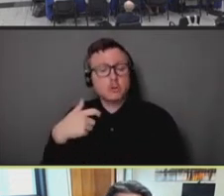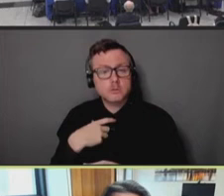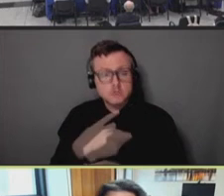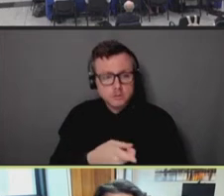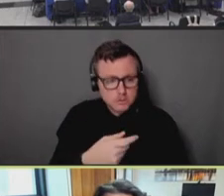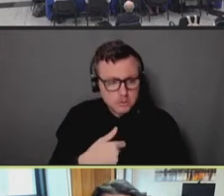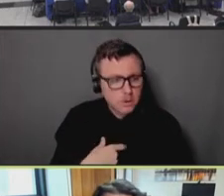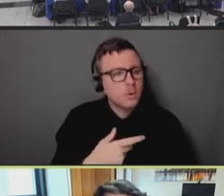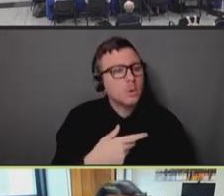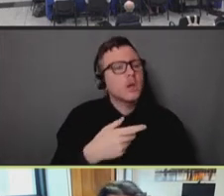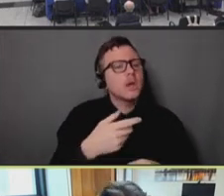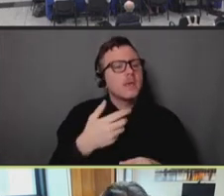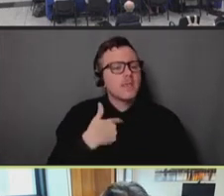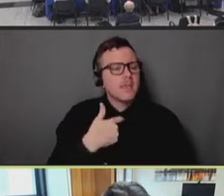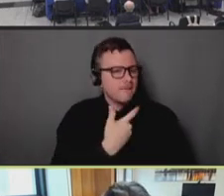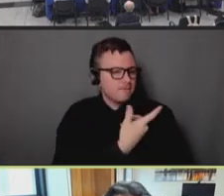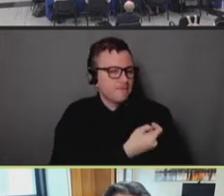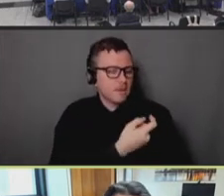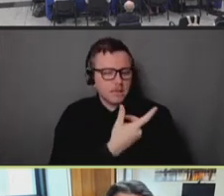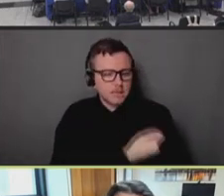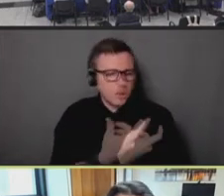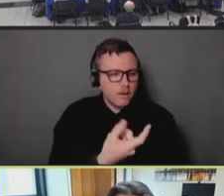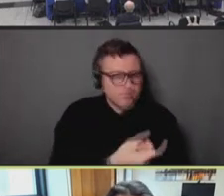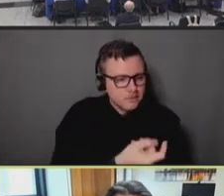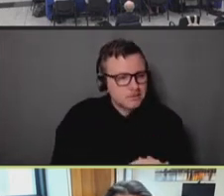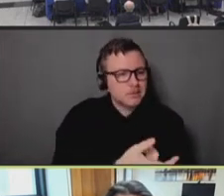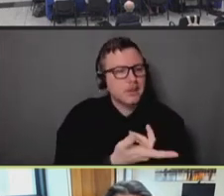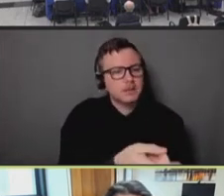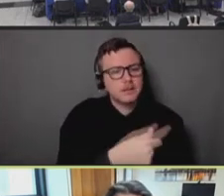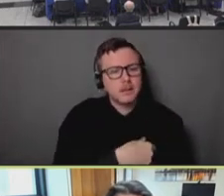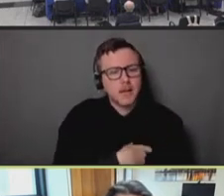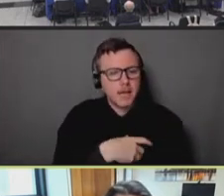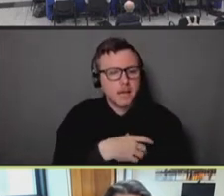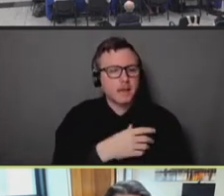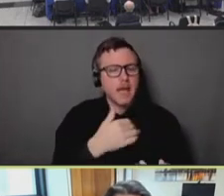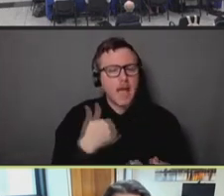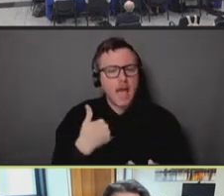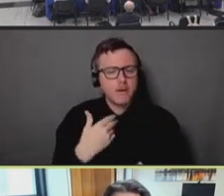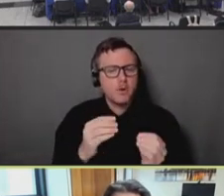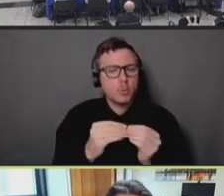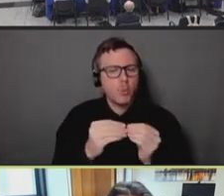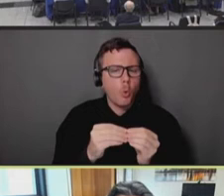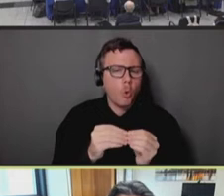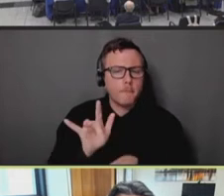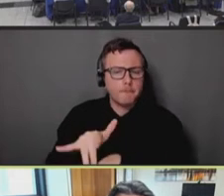and routine health system delivery. So much of our vaccine success -- vaccination success in New York